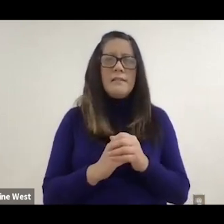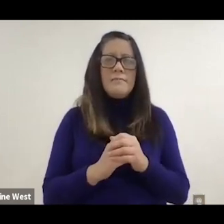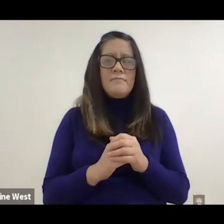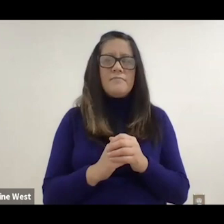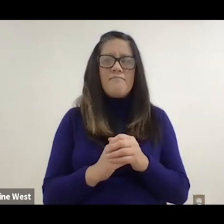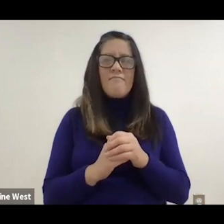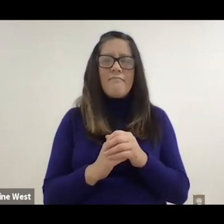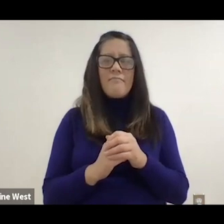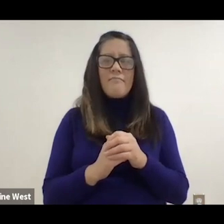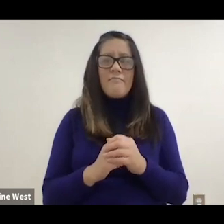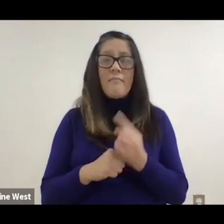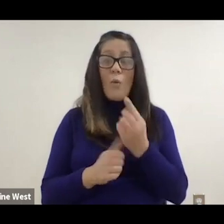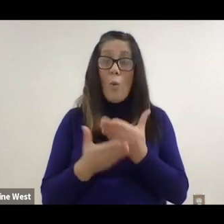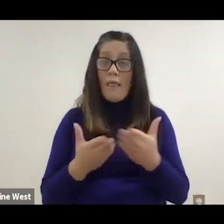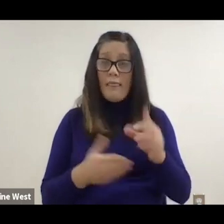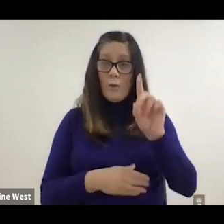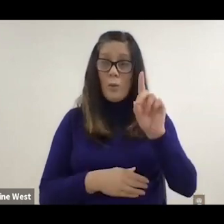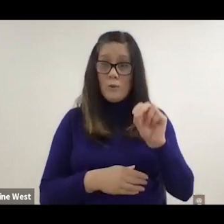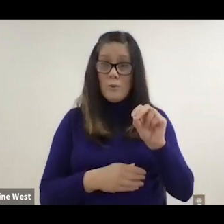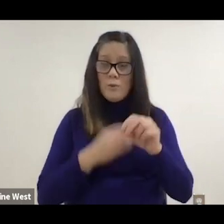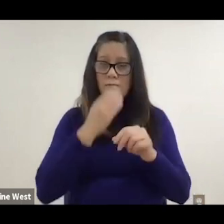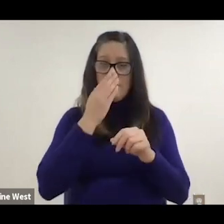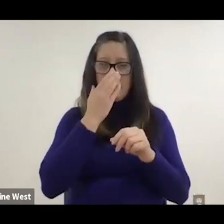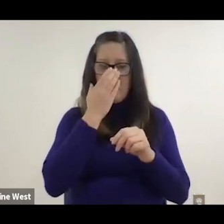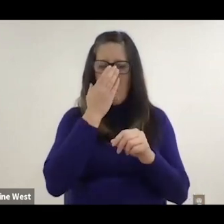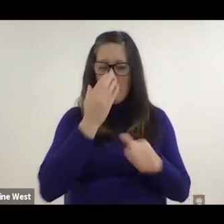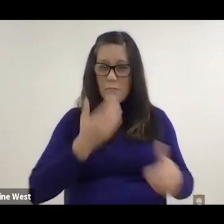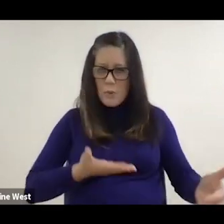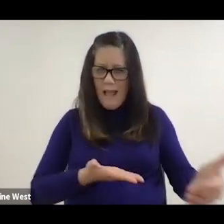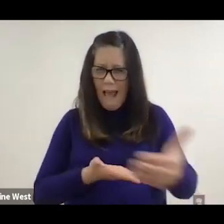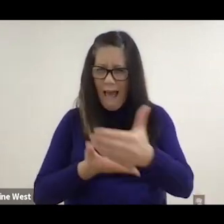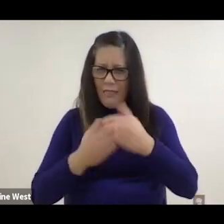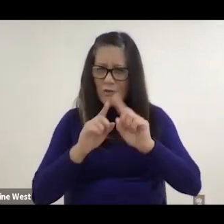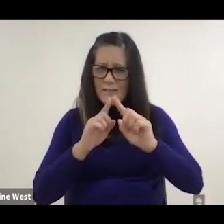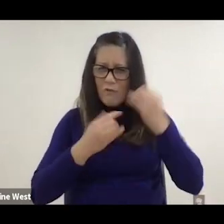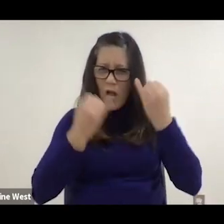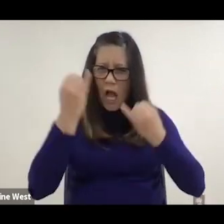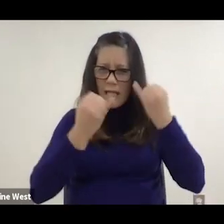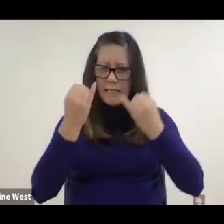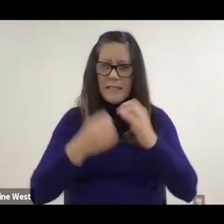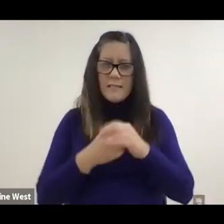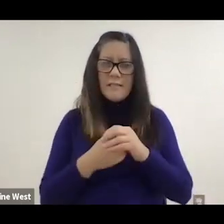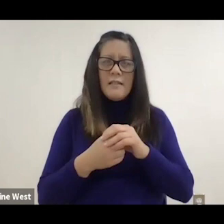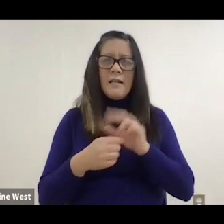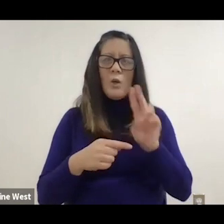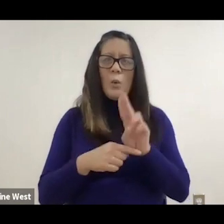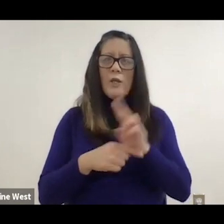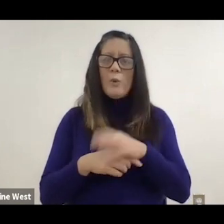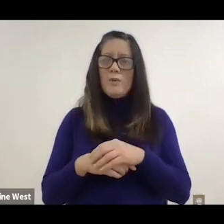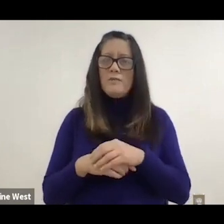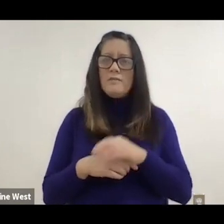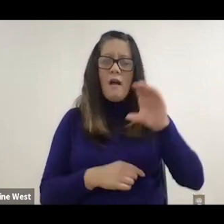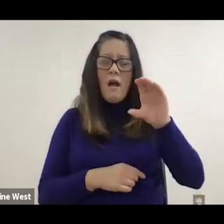and one of the things that we do in order to gather ideas is a use the of voice of the consumer